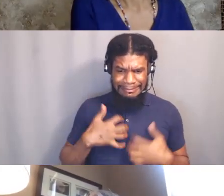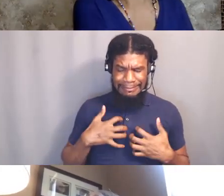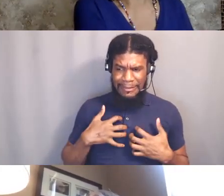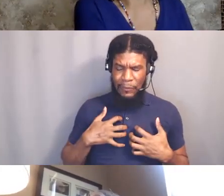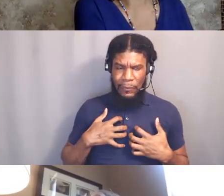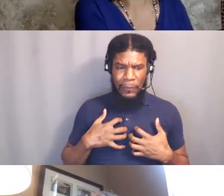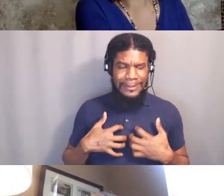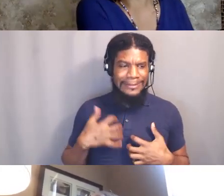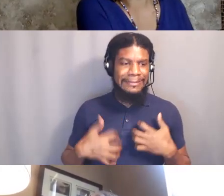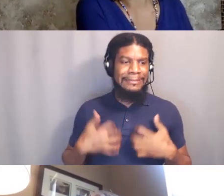That's interesting.